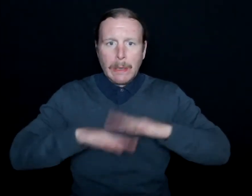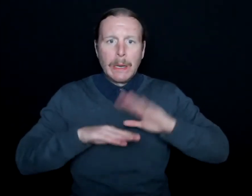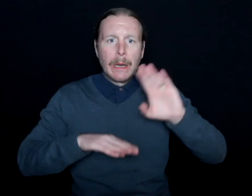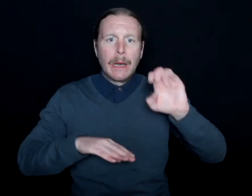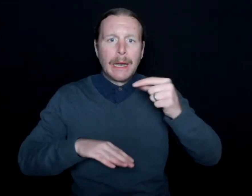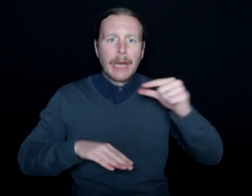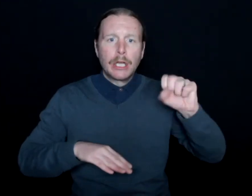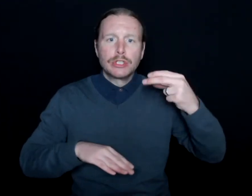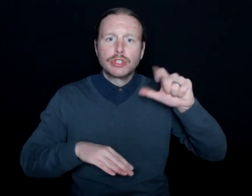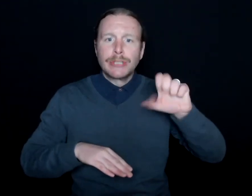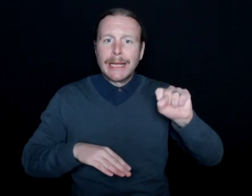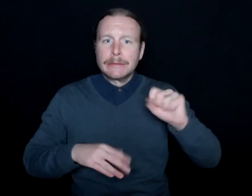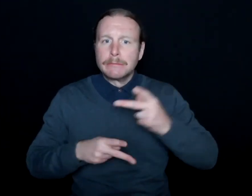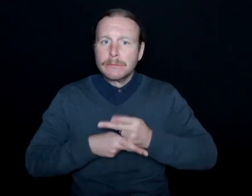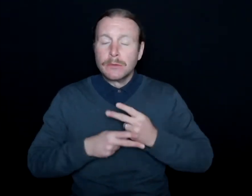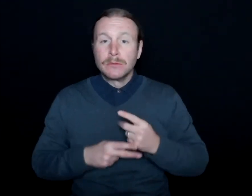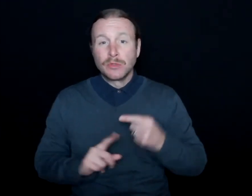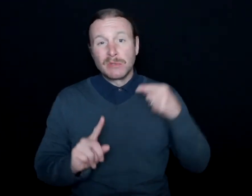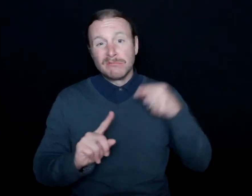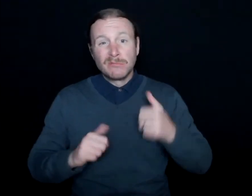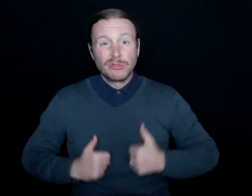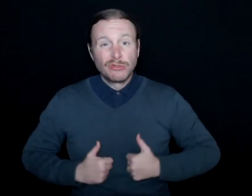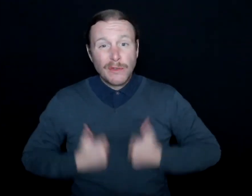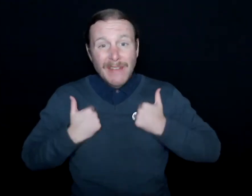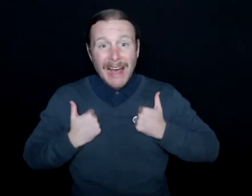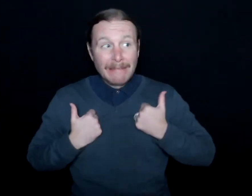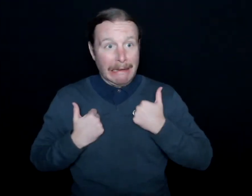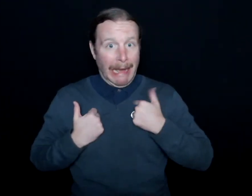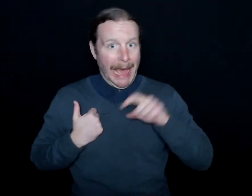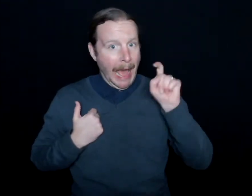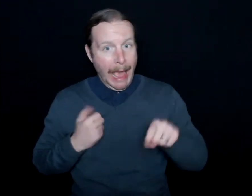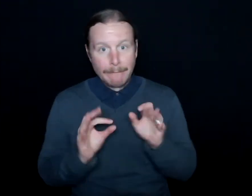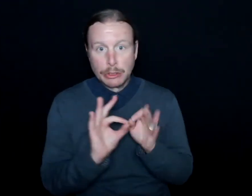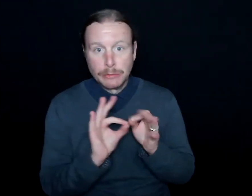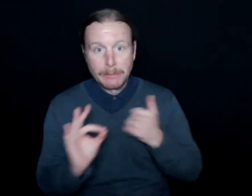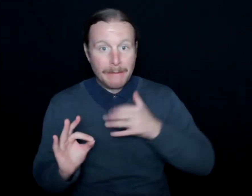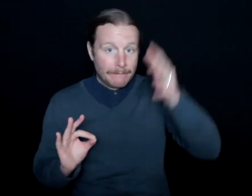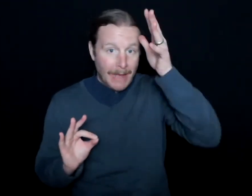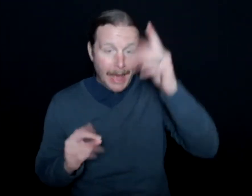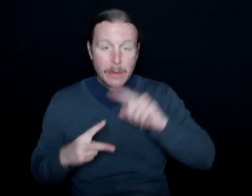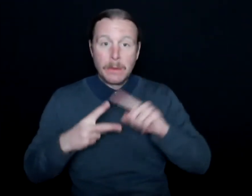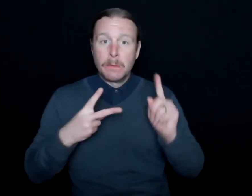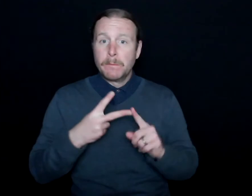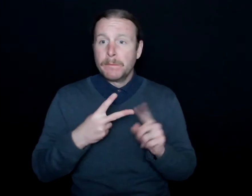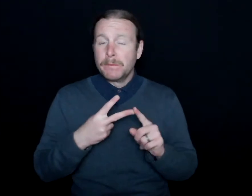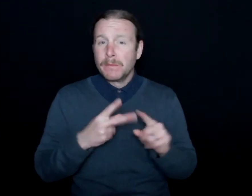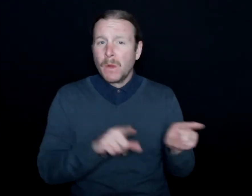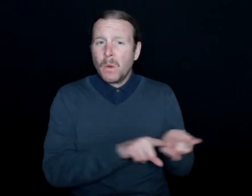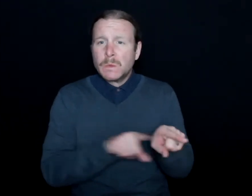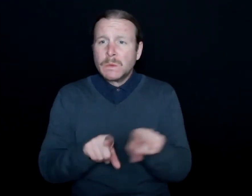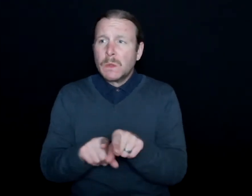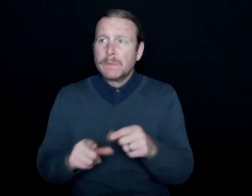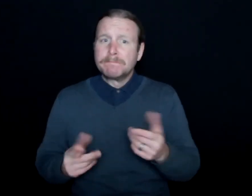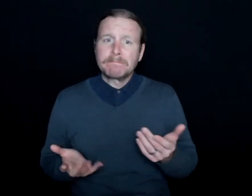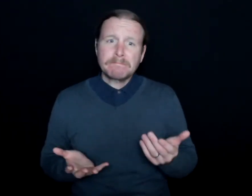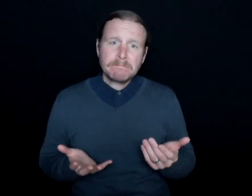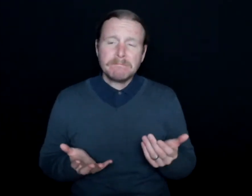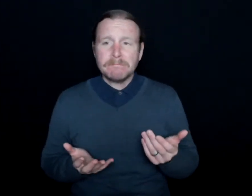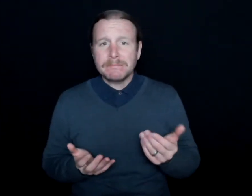One, it was probably survival-- like, I better interpret for my father. Two, it was also, maybe now, looking back,